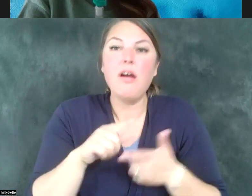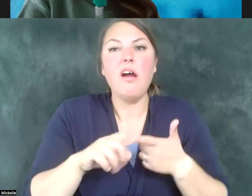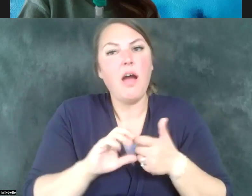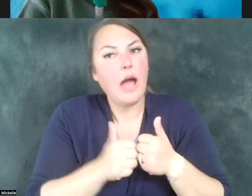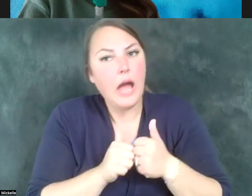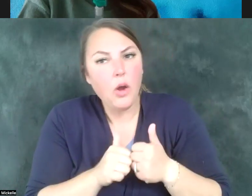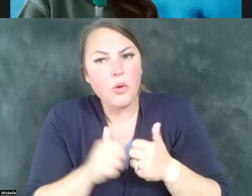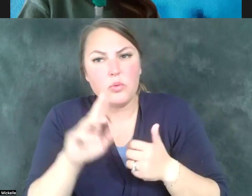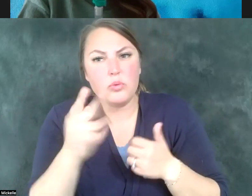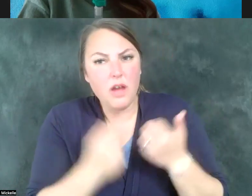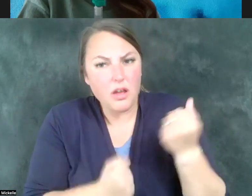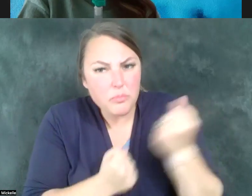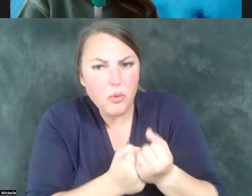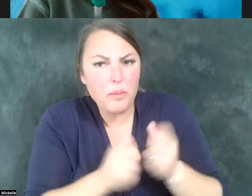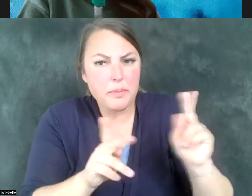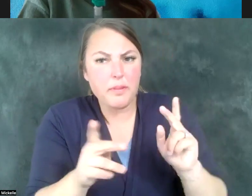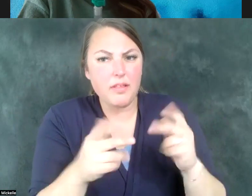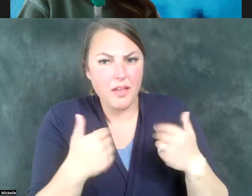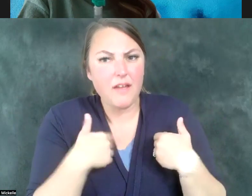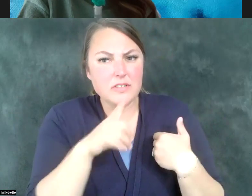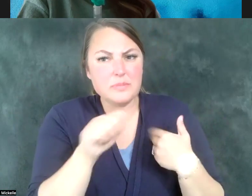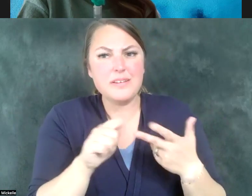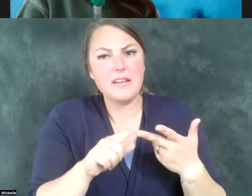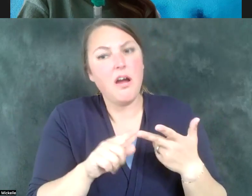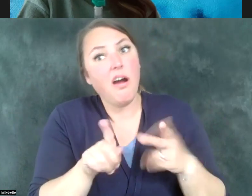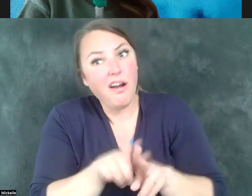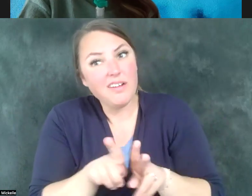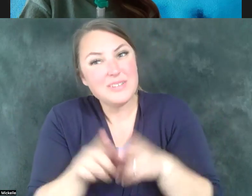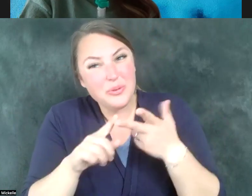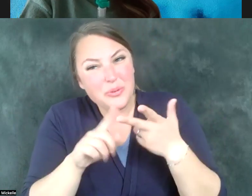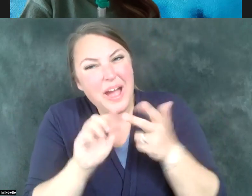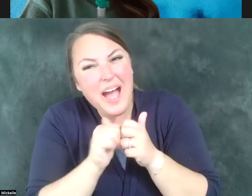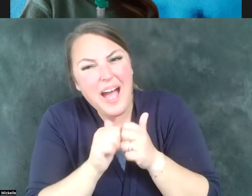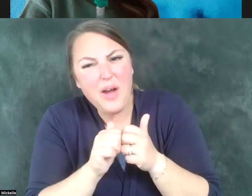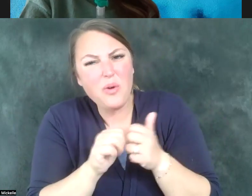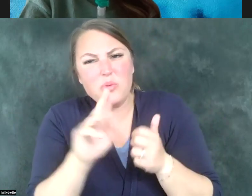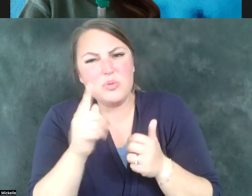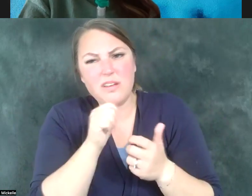disabilities, and how they were failing people with disabilities. And so that's the kind of thing I think that